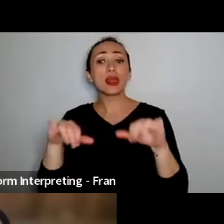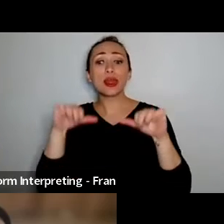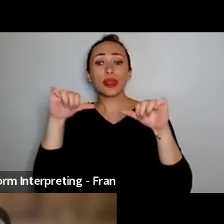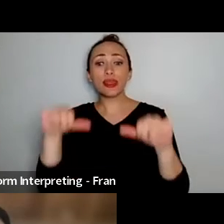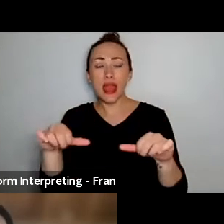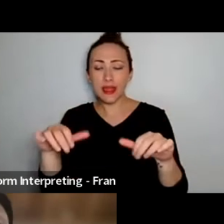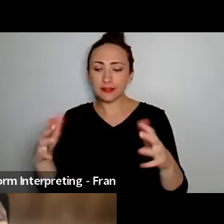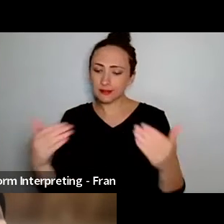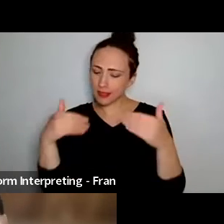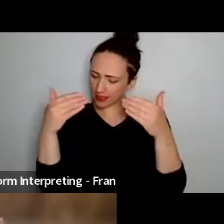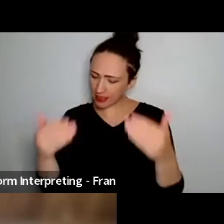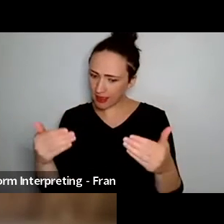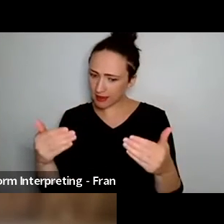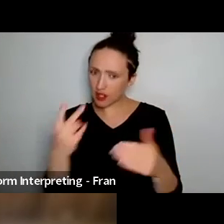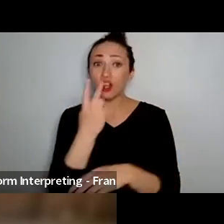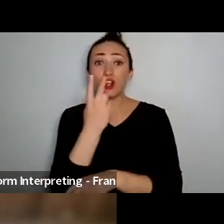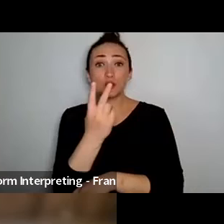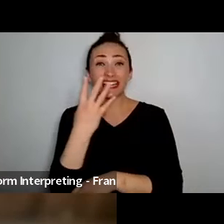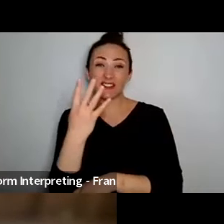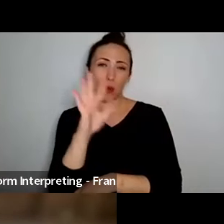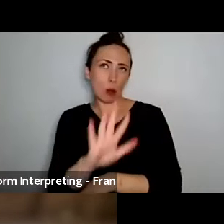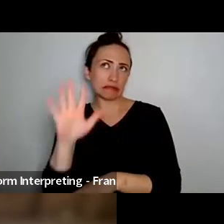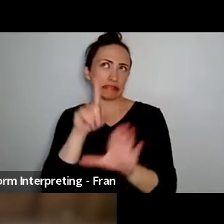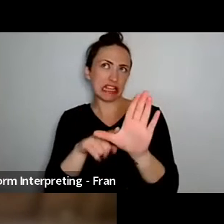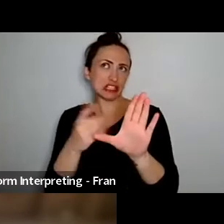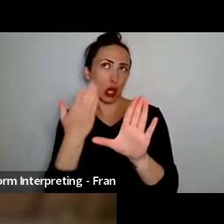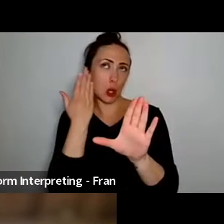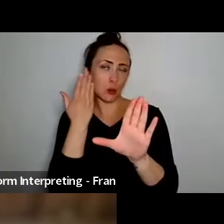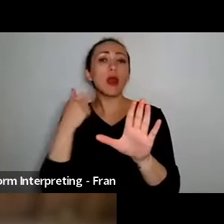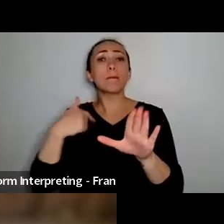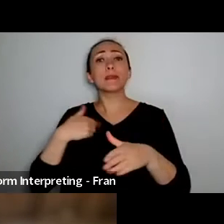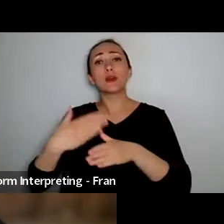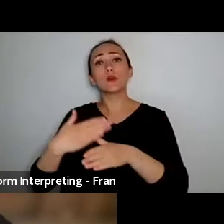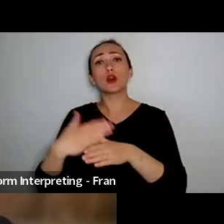oh gosh 24 years ago let's say, I was living and working in South Africa and I was involved in a